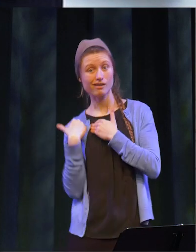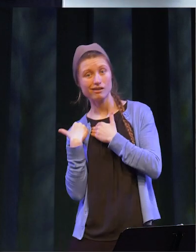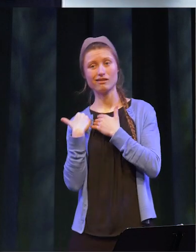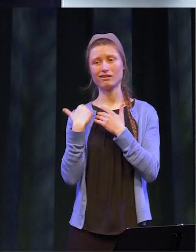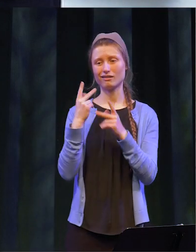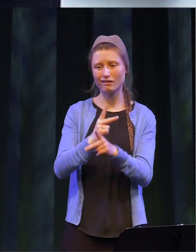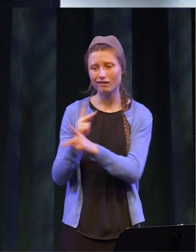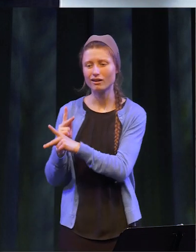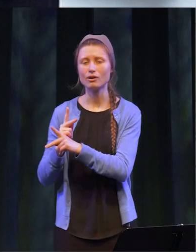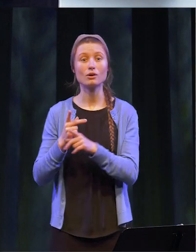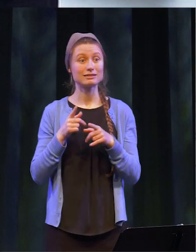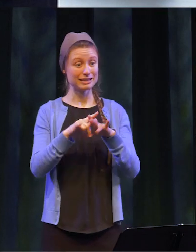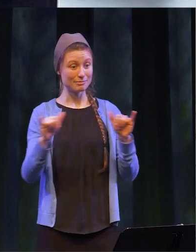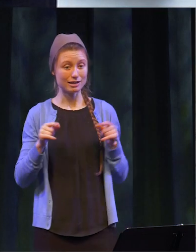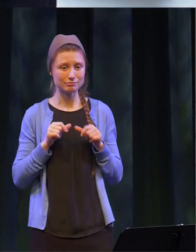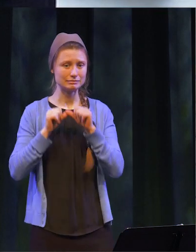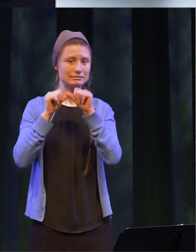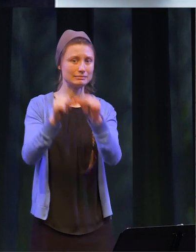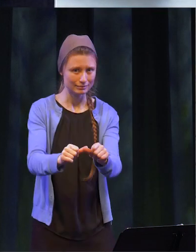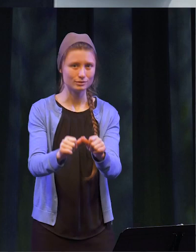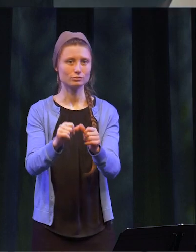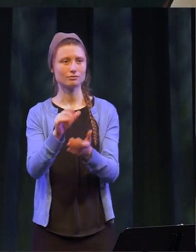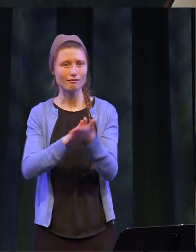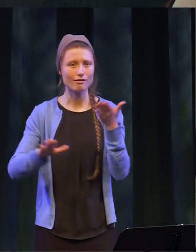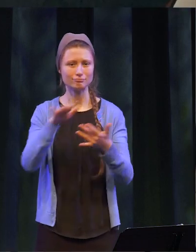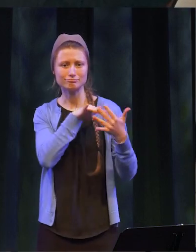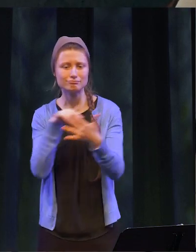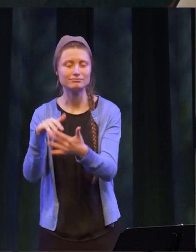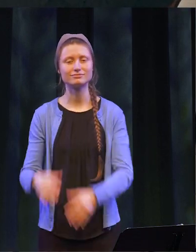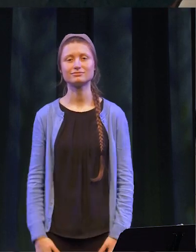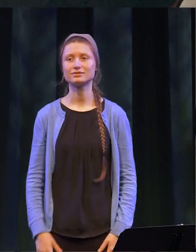all while continuing on the path of completing your education. In the face of a global health